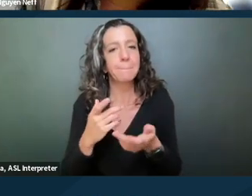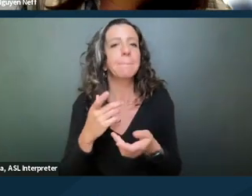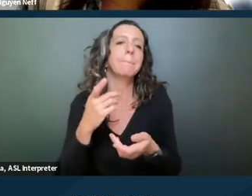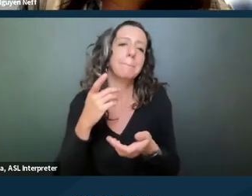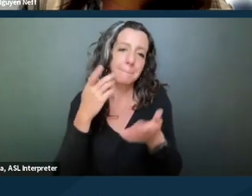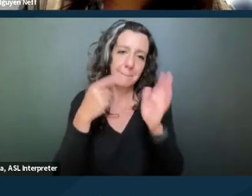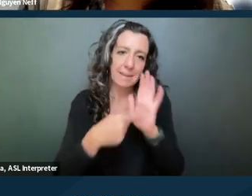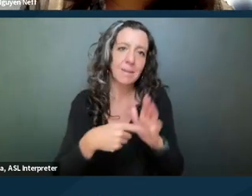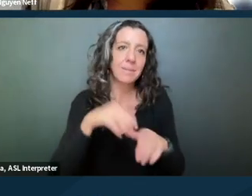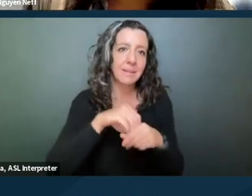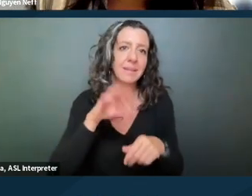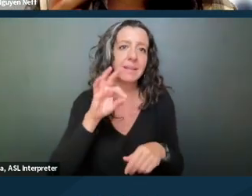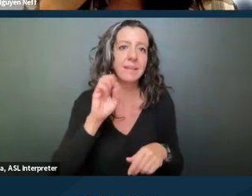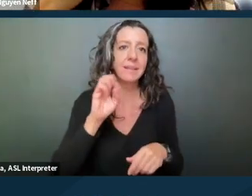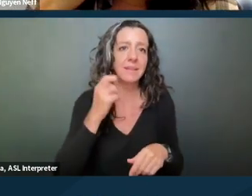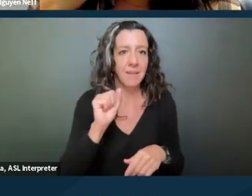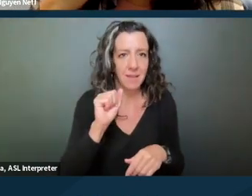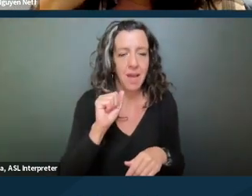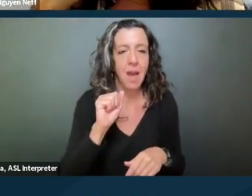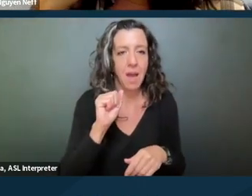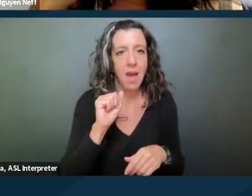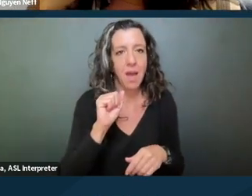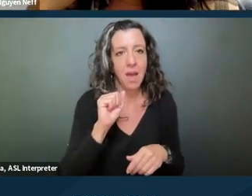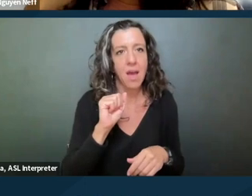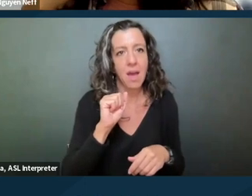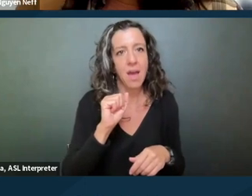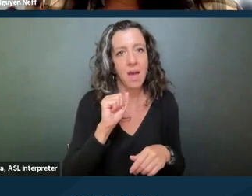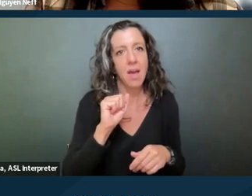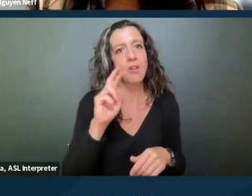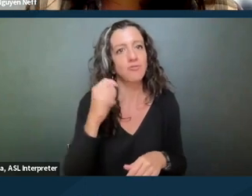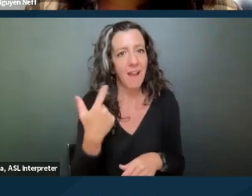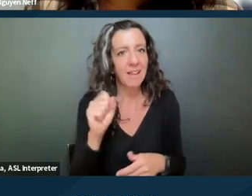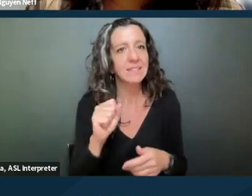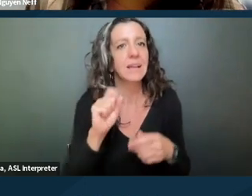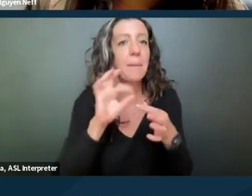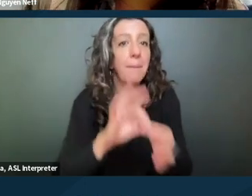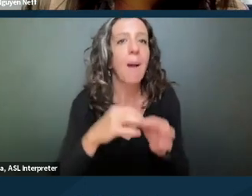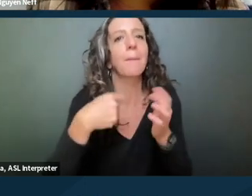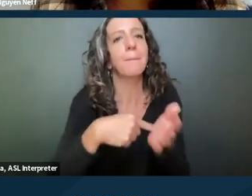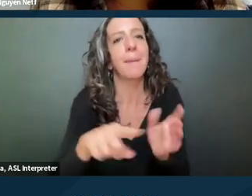for paying rent on a different schedule that I cite to here. So that would be a good thing to point to for having a basis